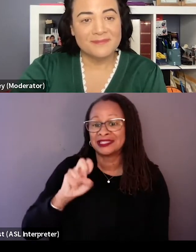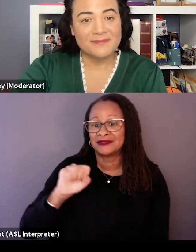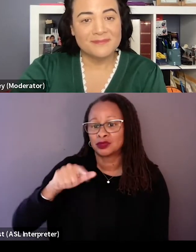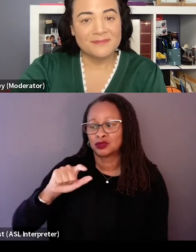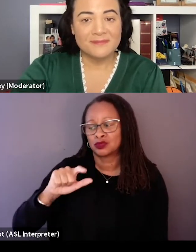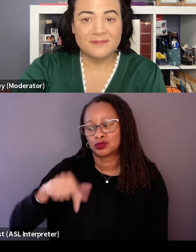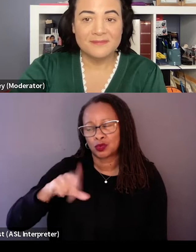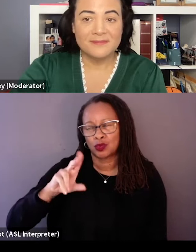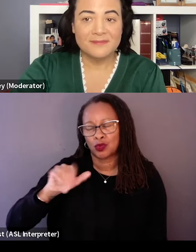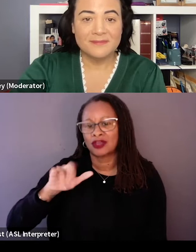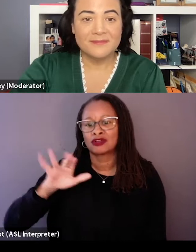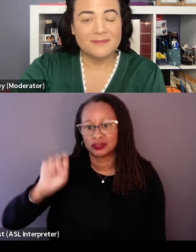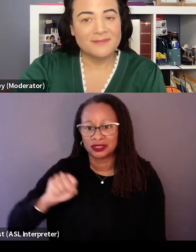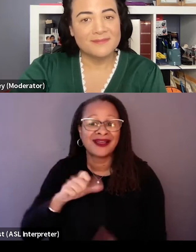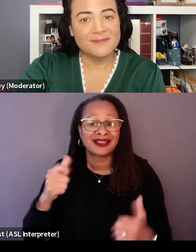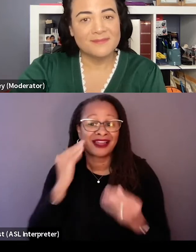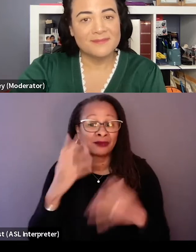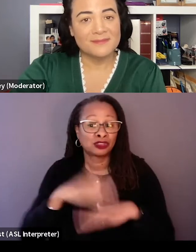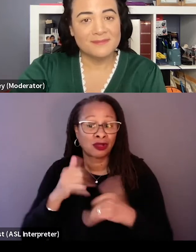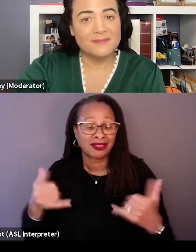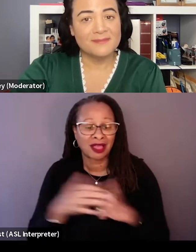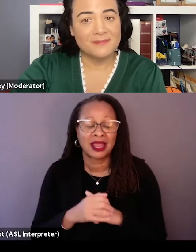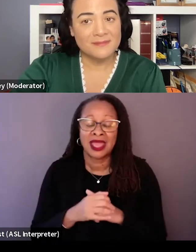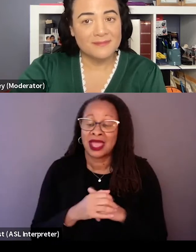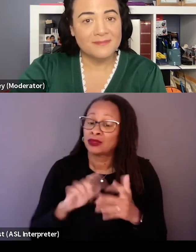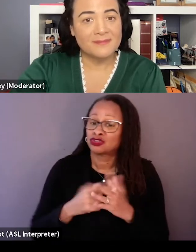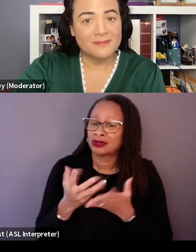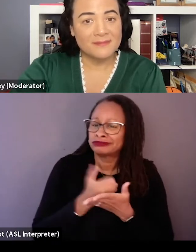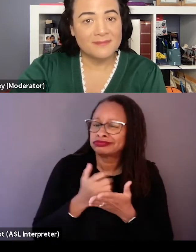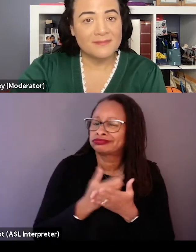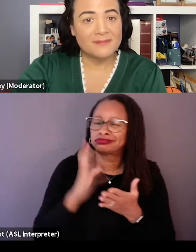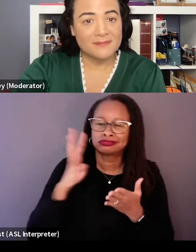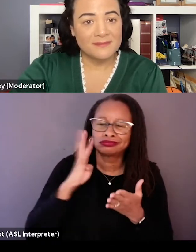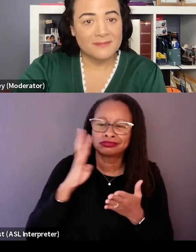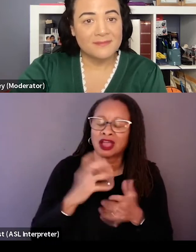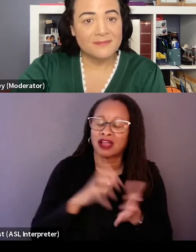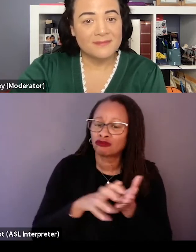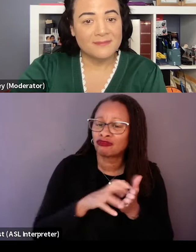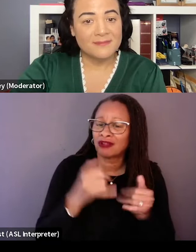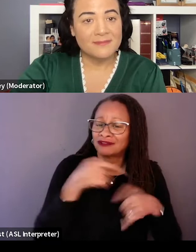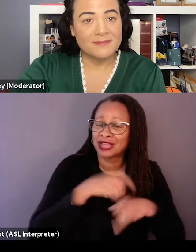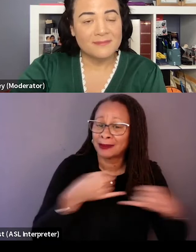So we read as much as we could and started kind of crafting what we thought would be a rough timeline and finding people we wanted to talk to.